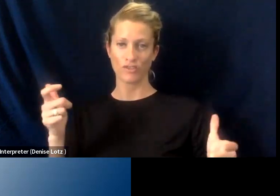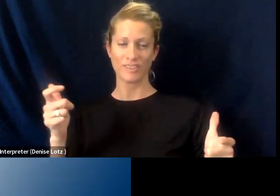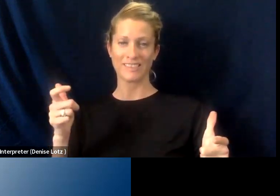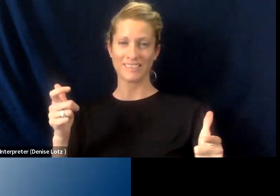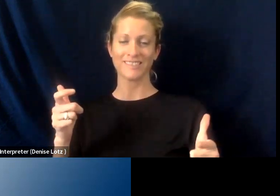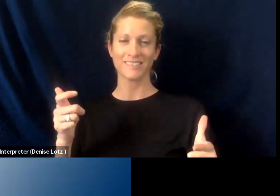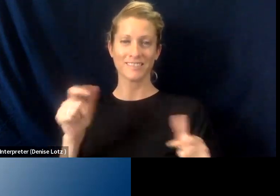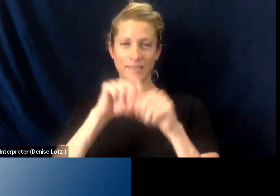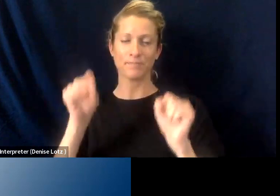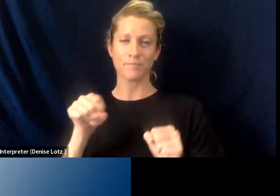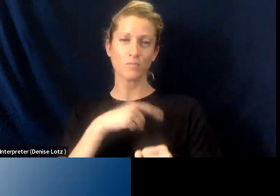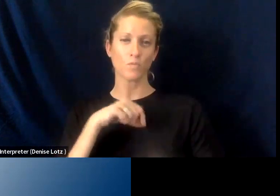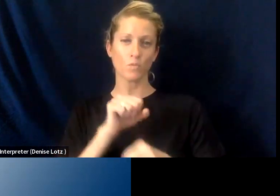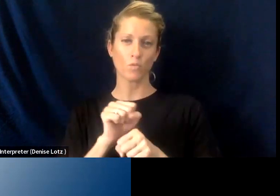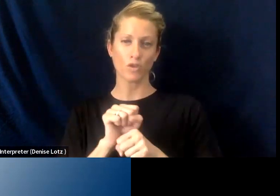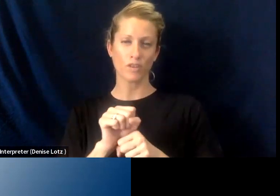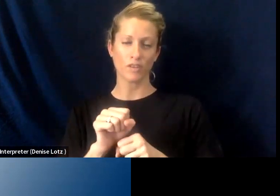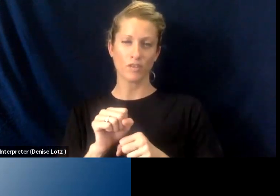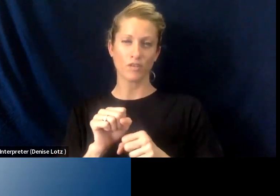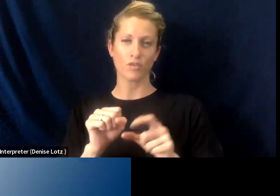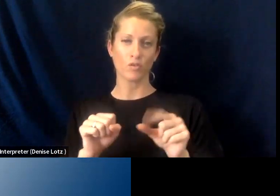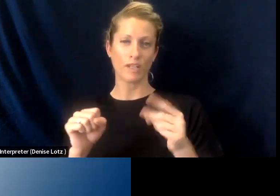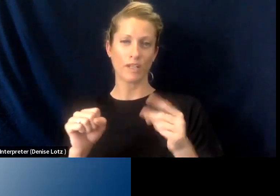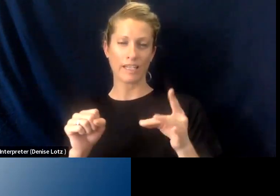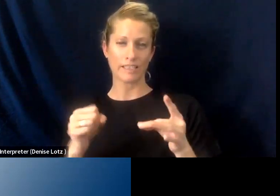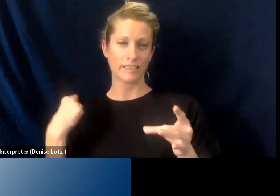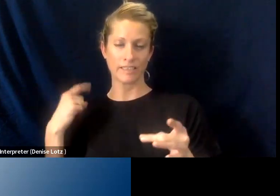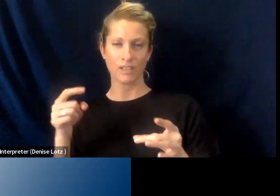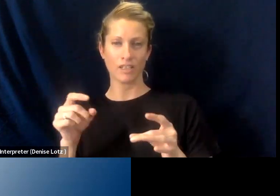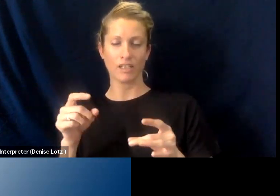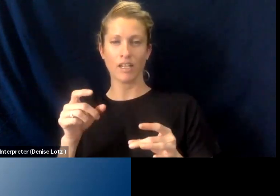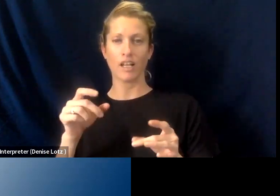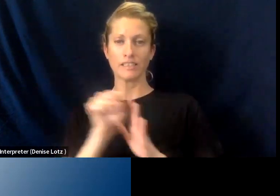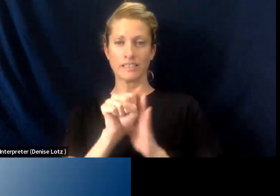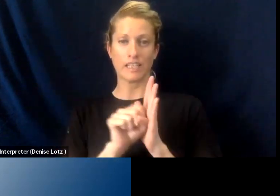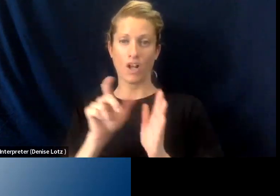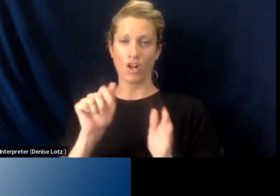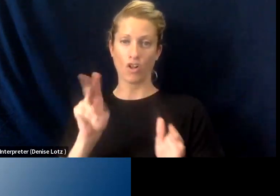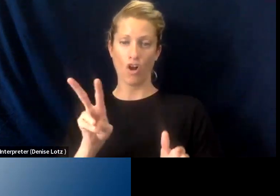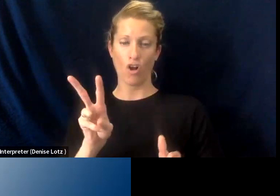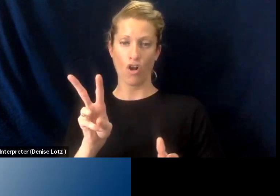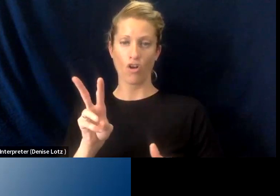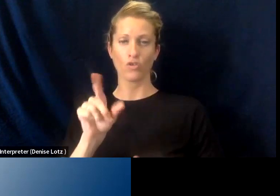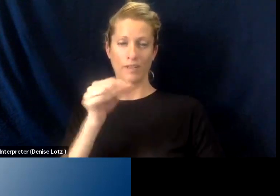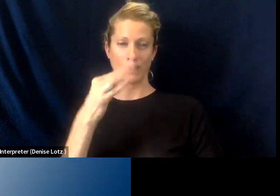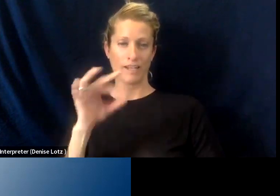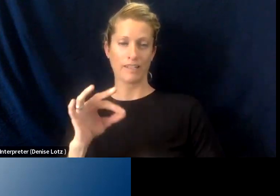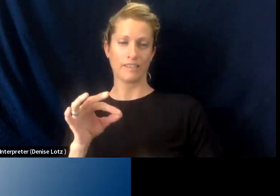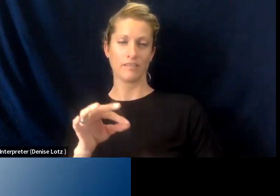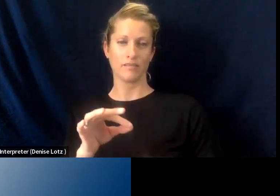And we were created in 2018, and acted into state law in 2019, as essentially a statewide